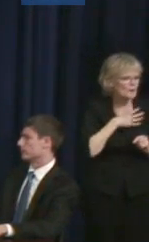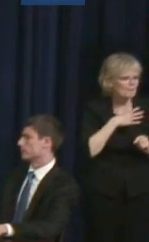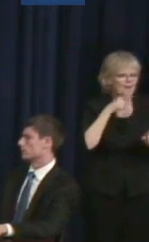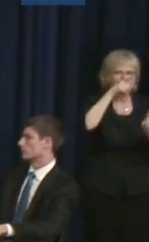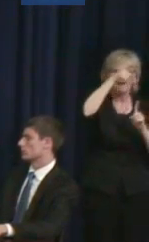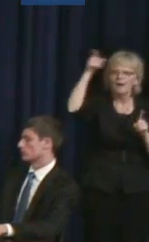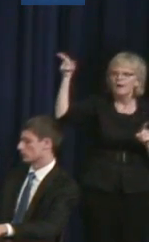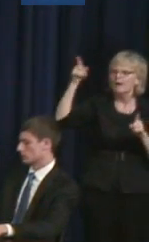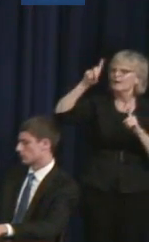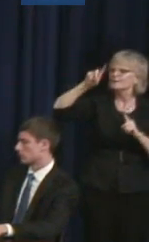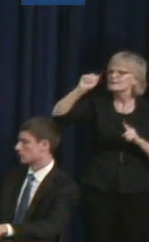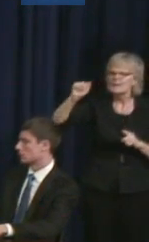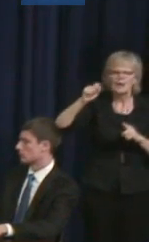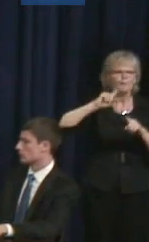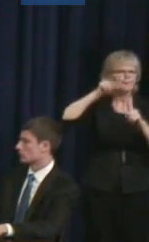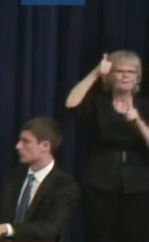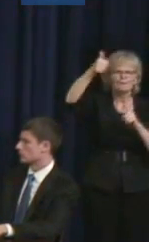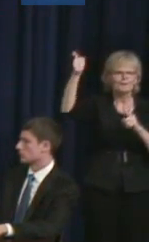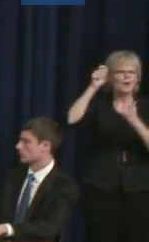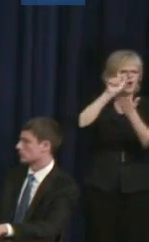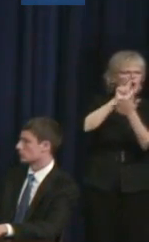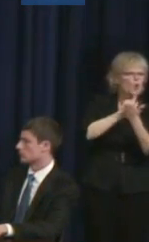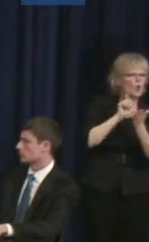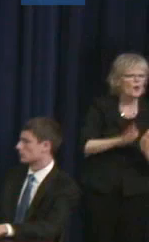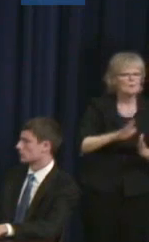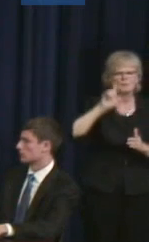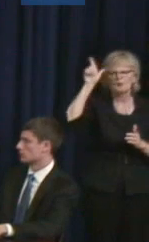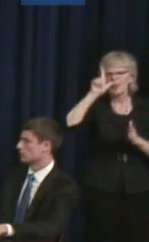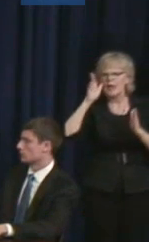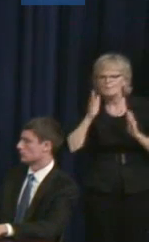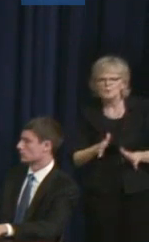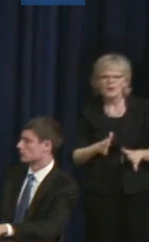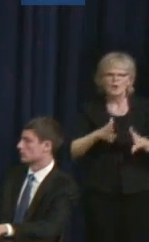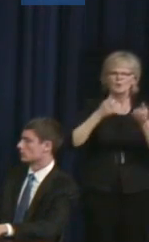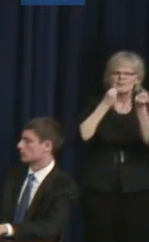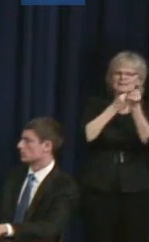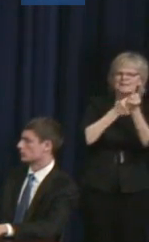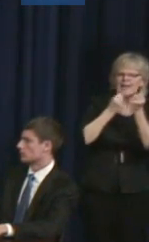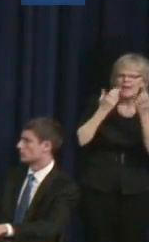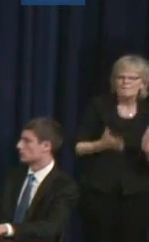who are bloggers, who are advocates, who are moms.